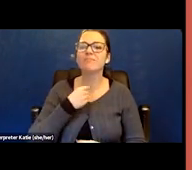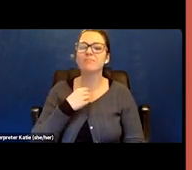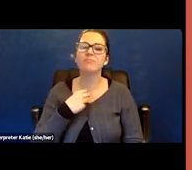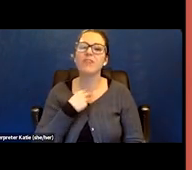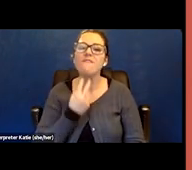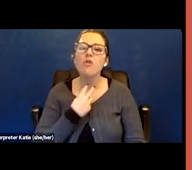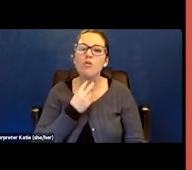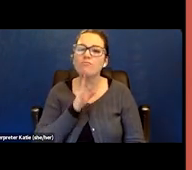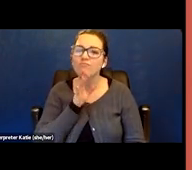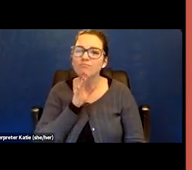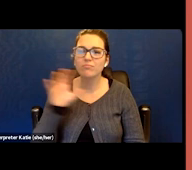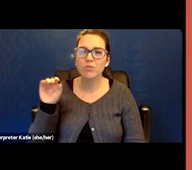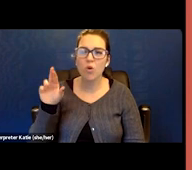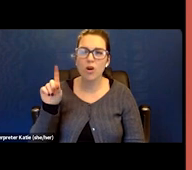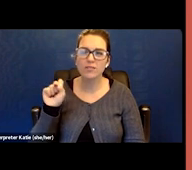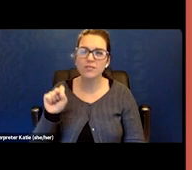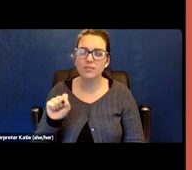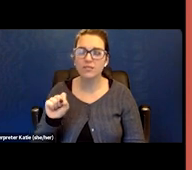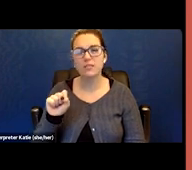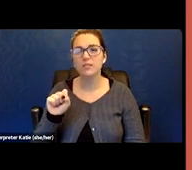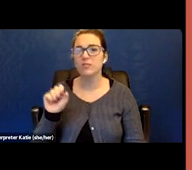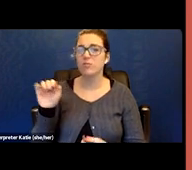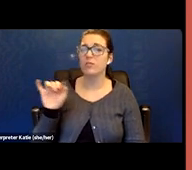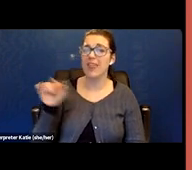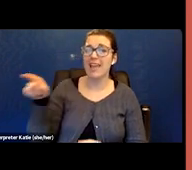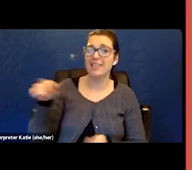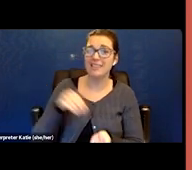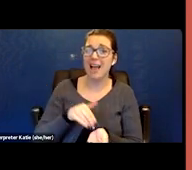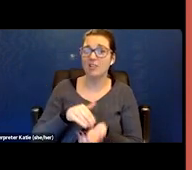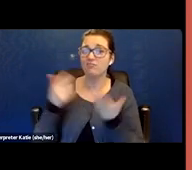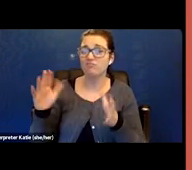I pretty much went through a lot of those COVID symptoms.